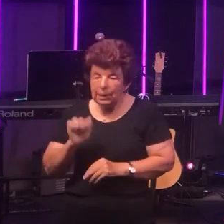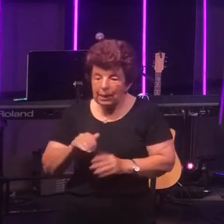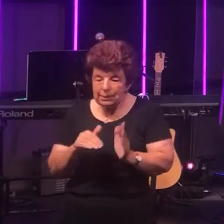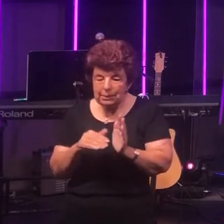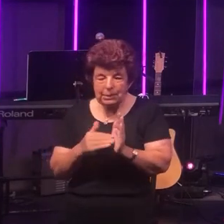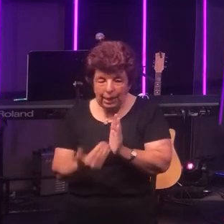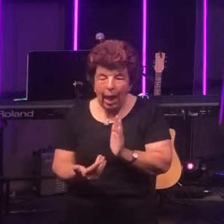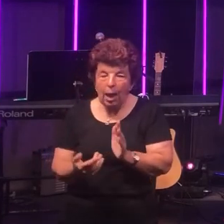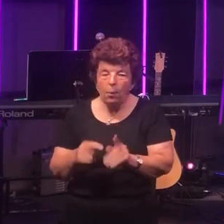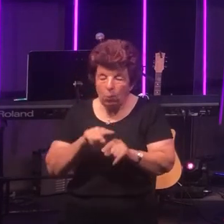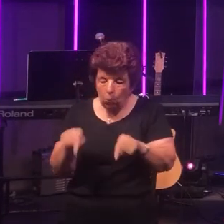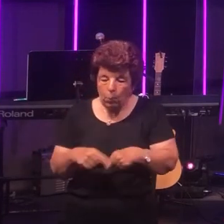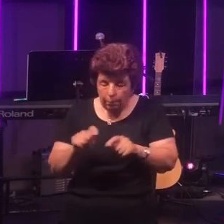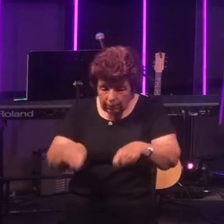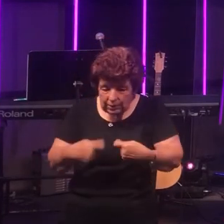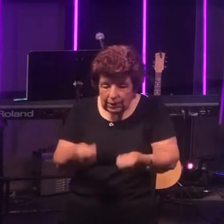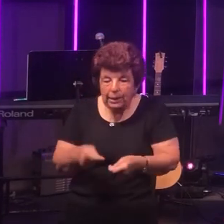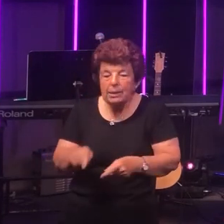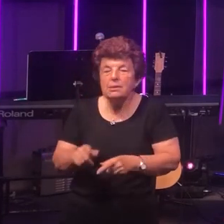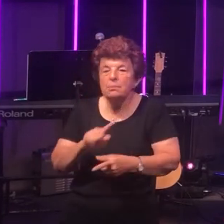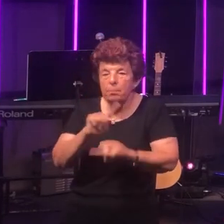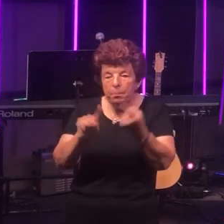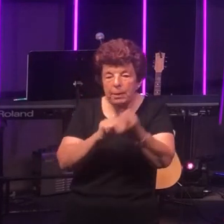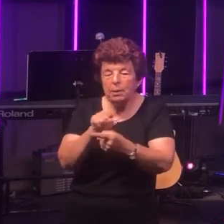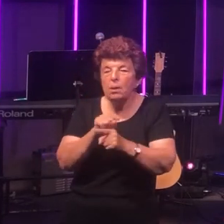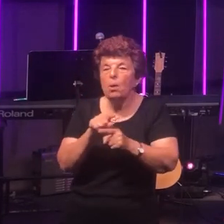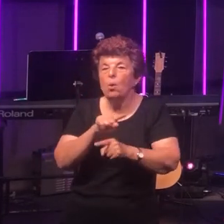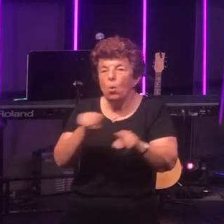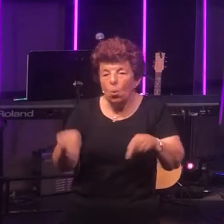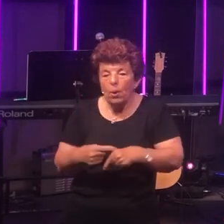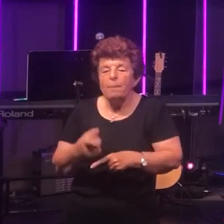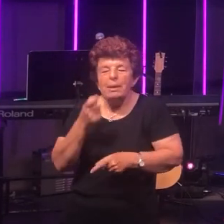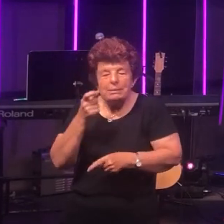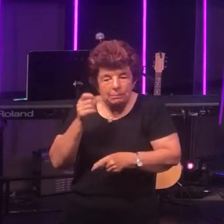we've been presenting this service to you we have been very conscious both